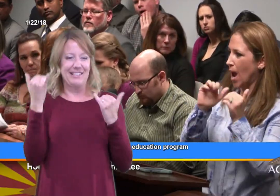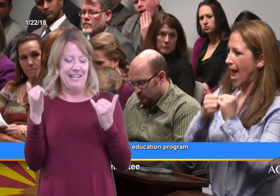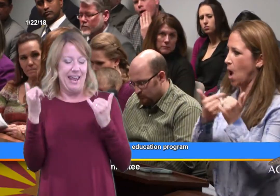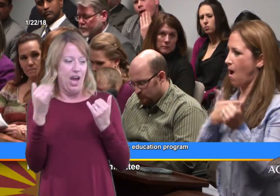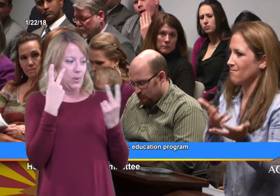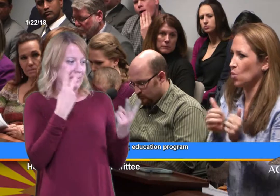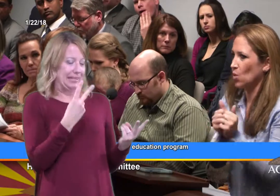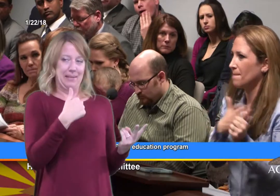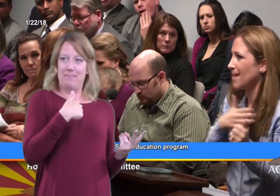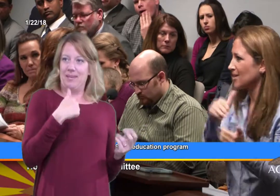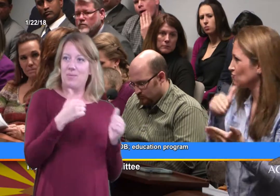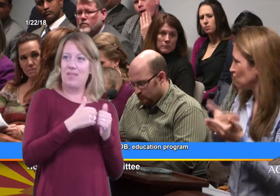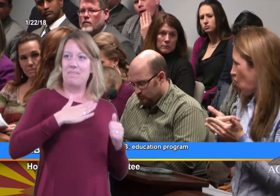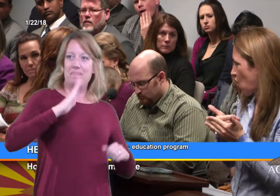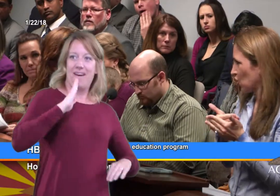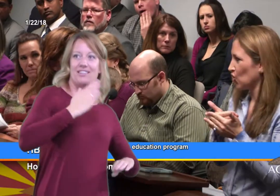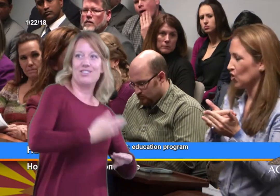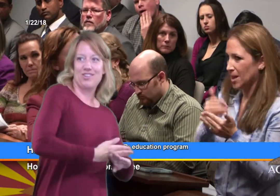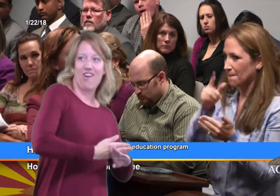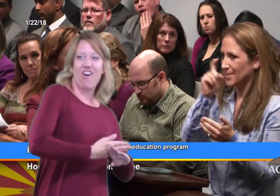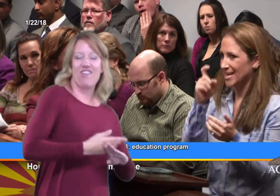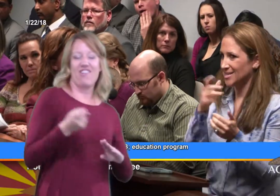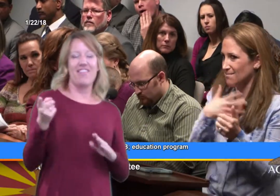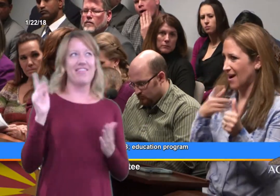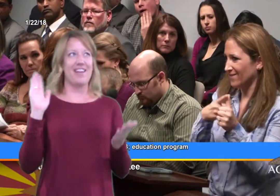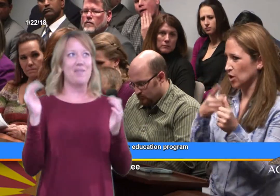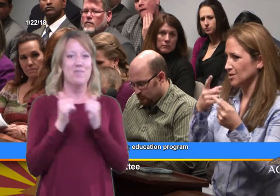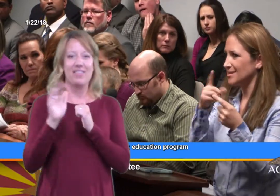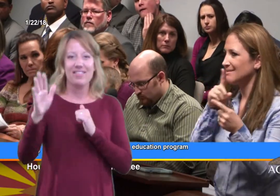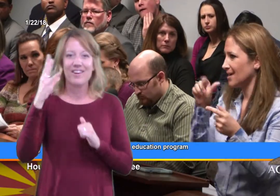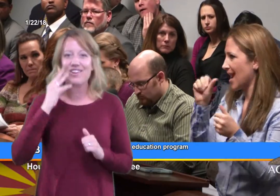they compared me to how I interact with my daughter,